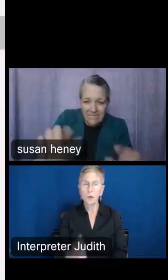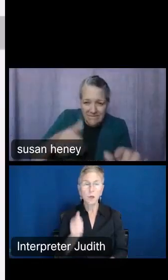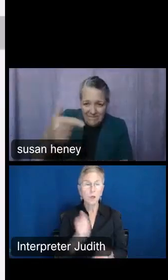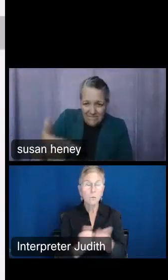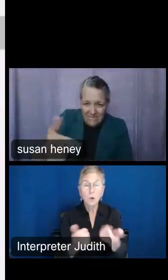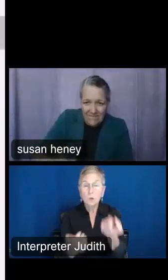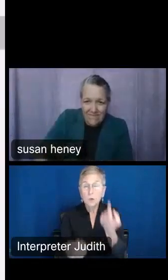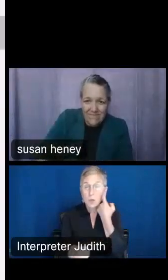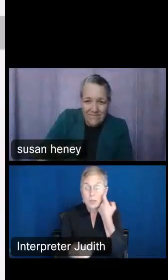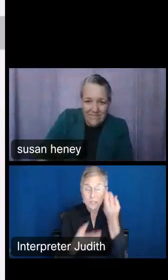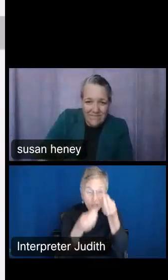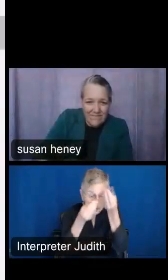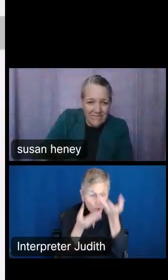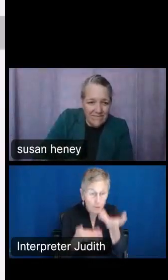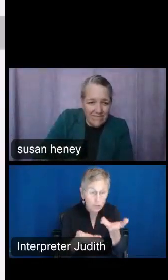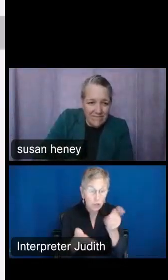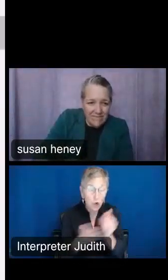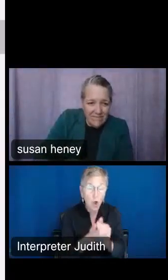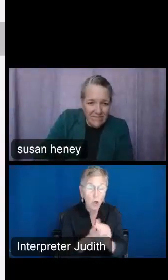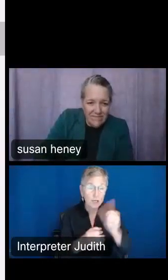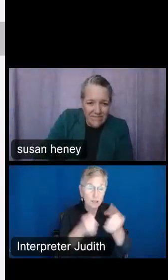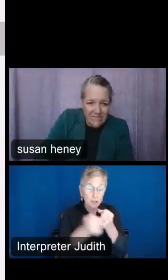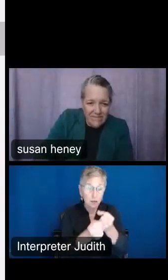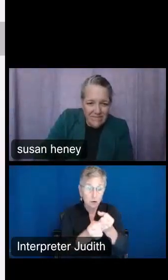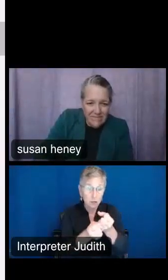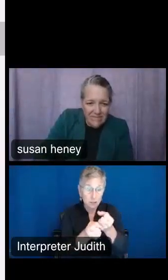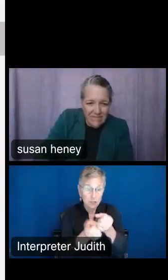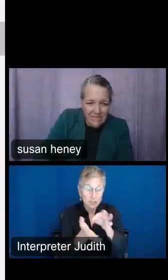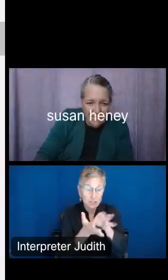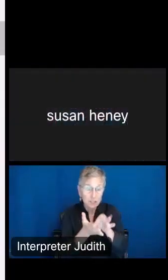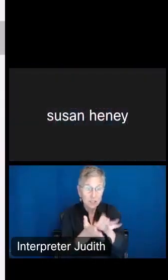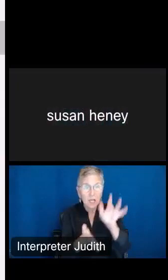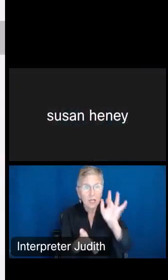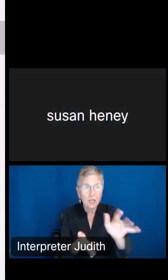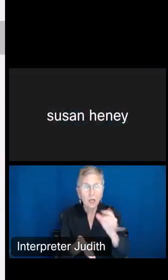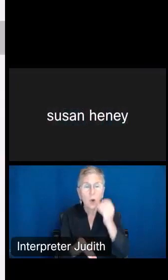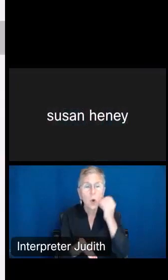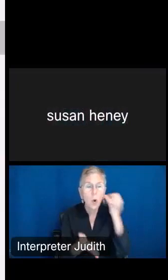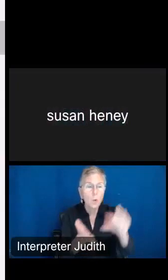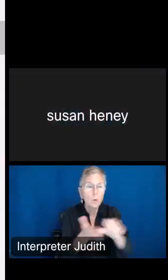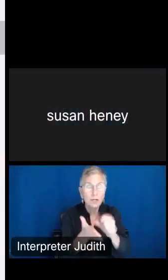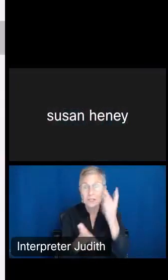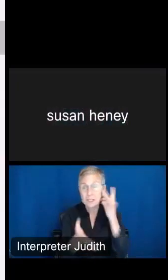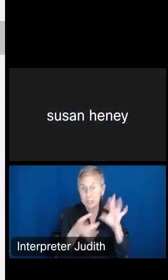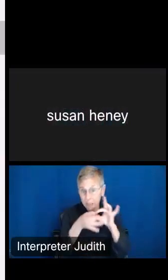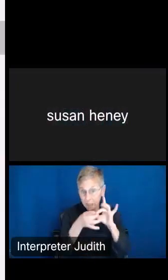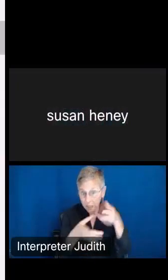census, you can click here on our homepage. There's the link, so that you can go there